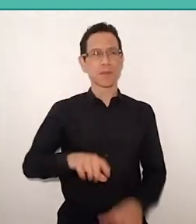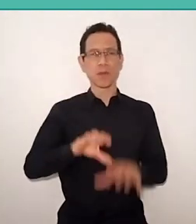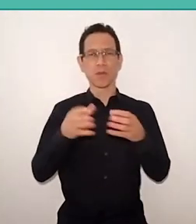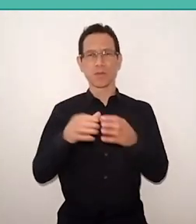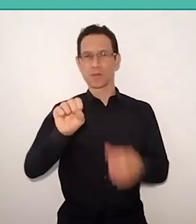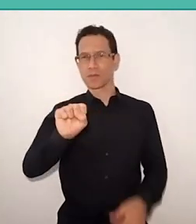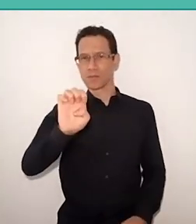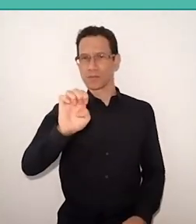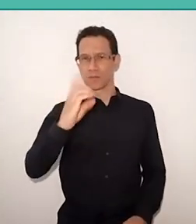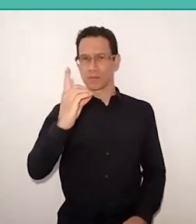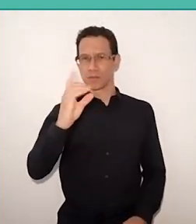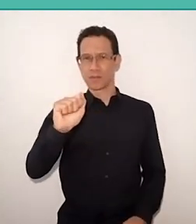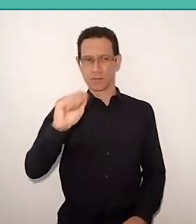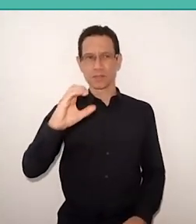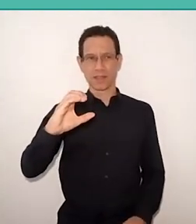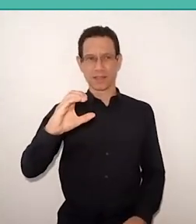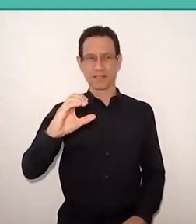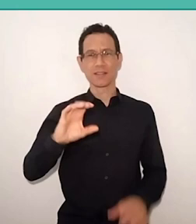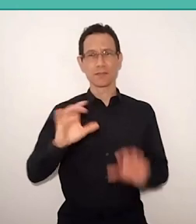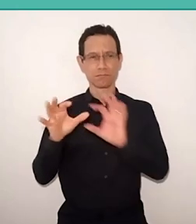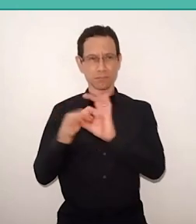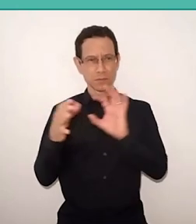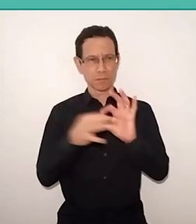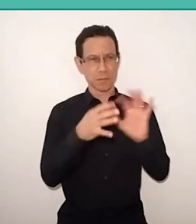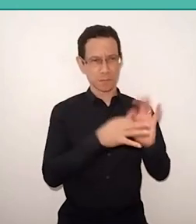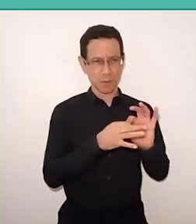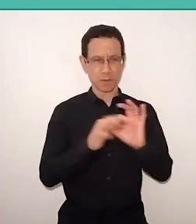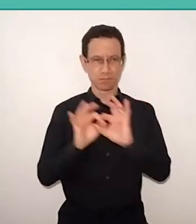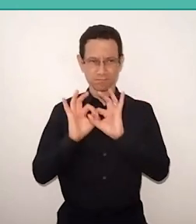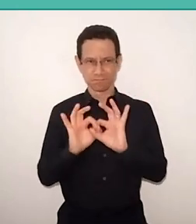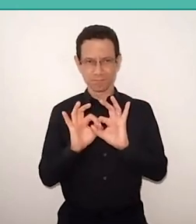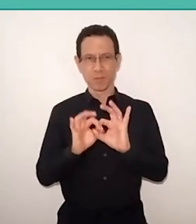Without holding hands and working with this vigor,